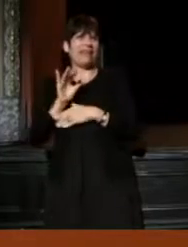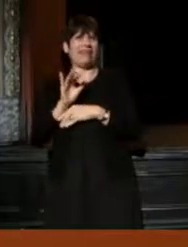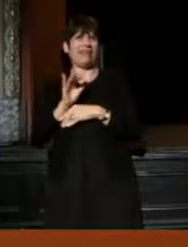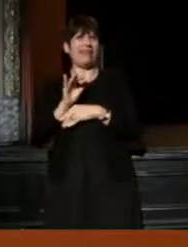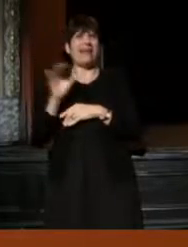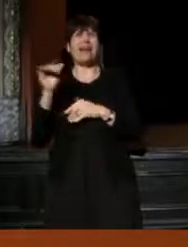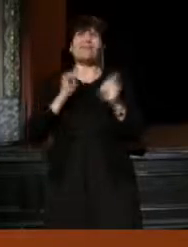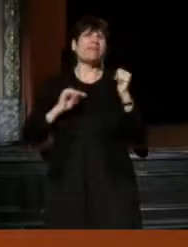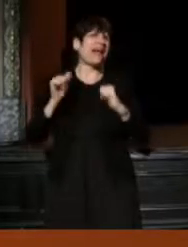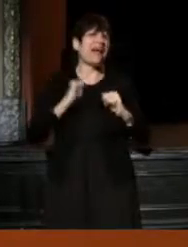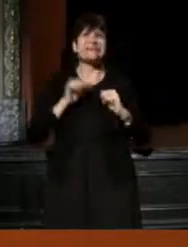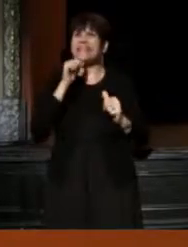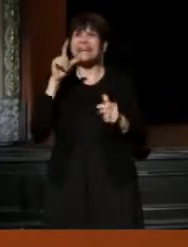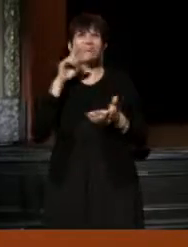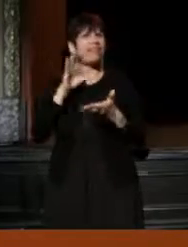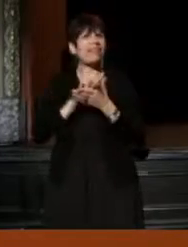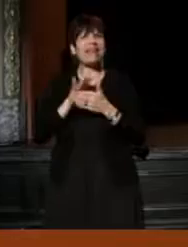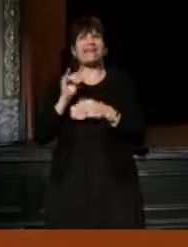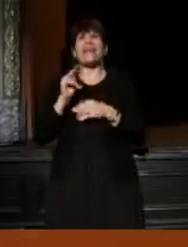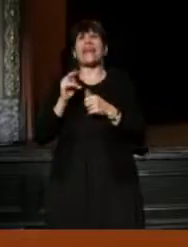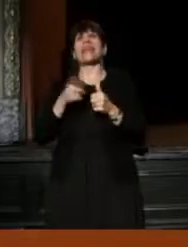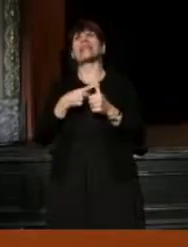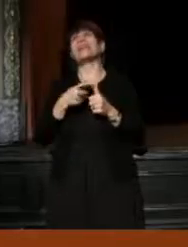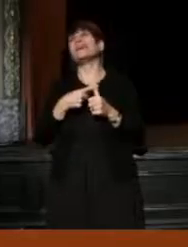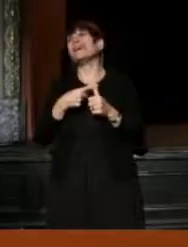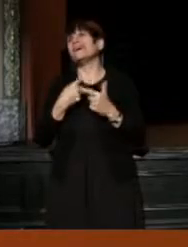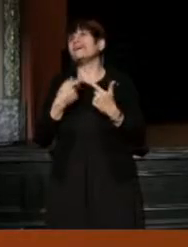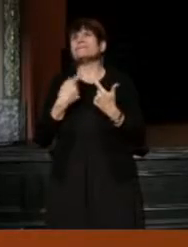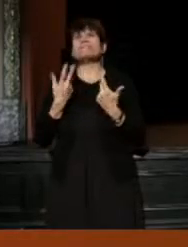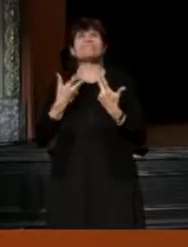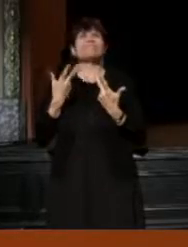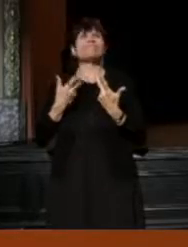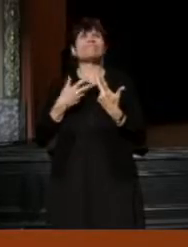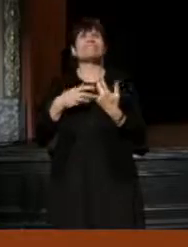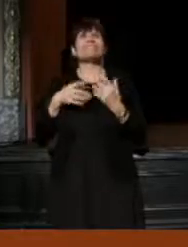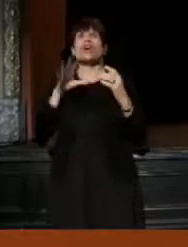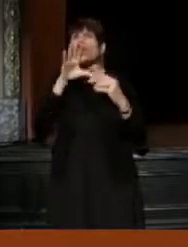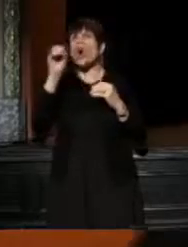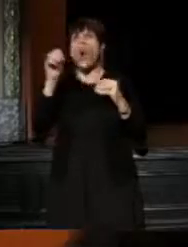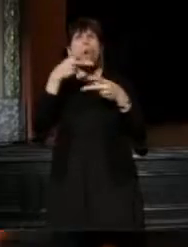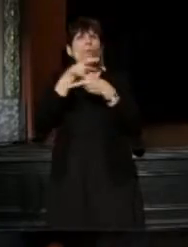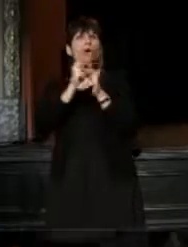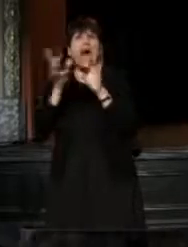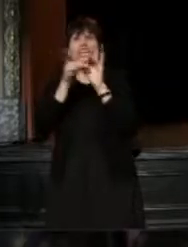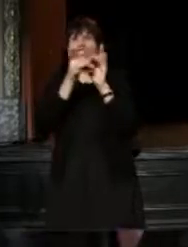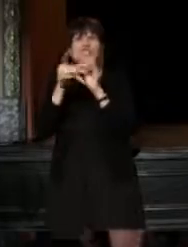Like plays I didn't believe in, or productions I didn't believe in,